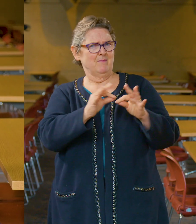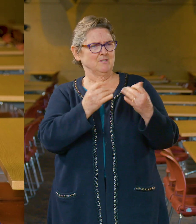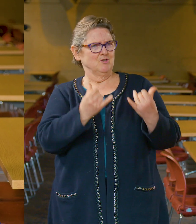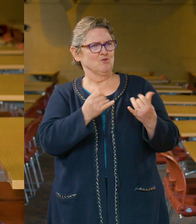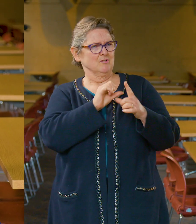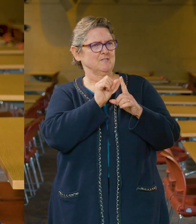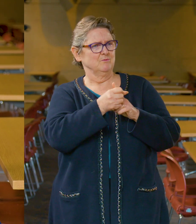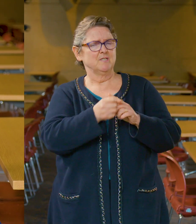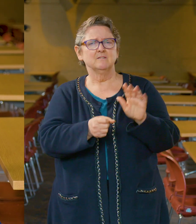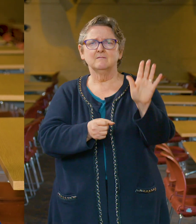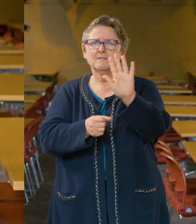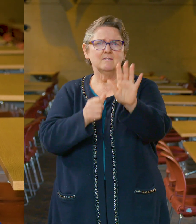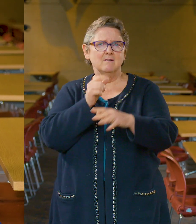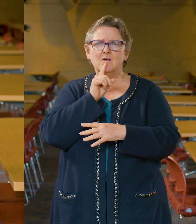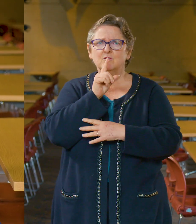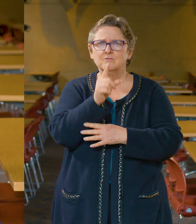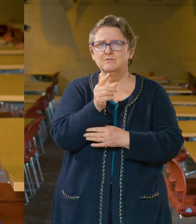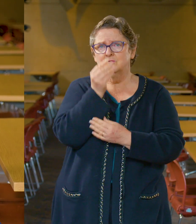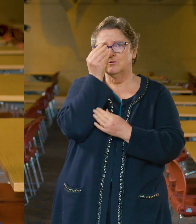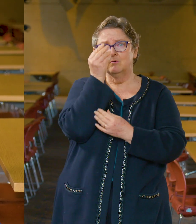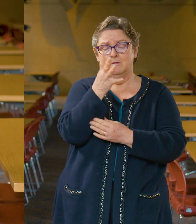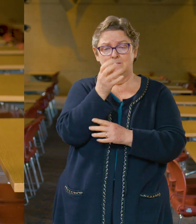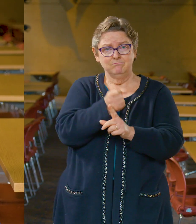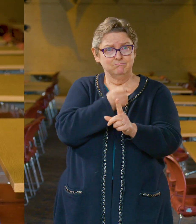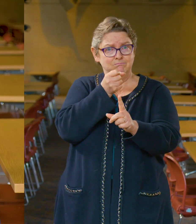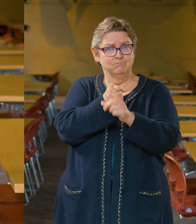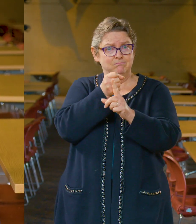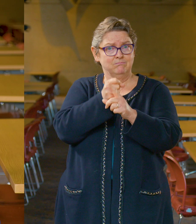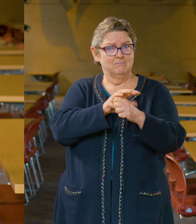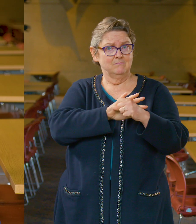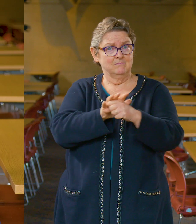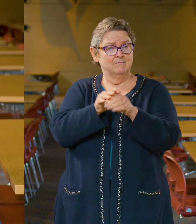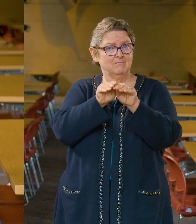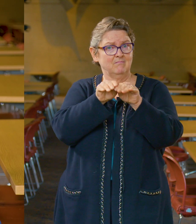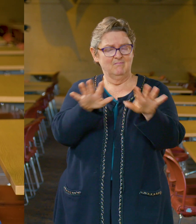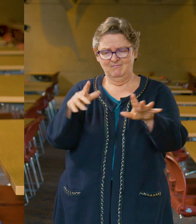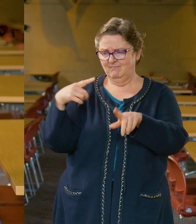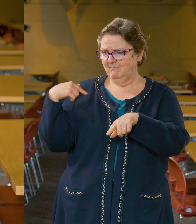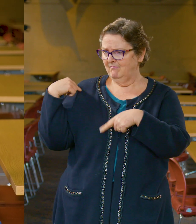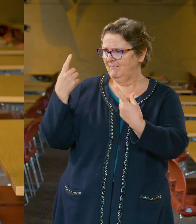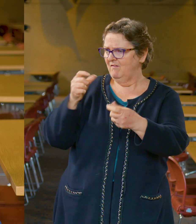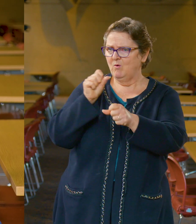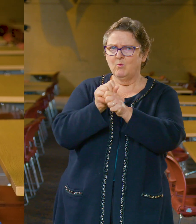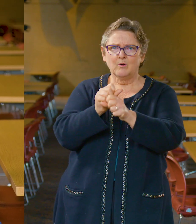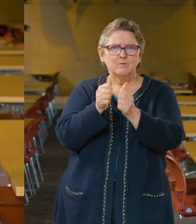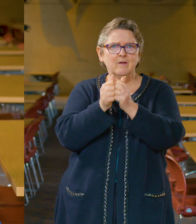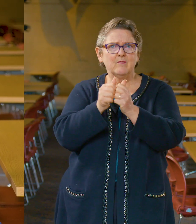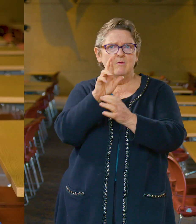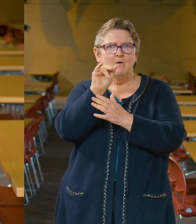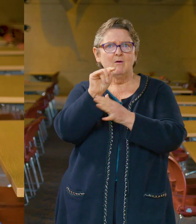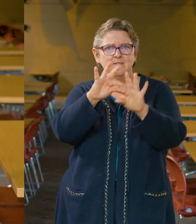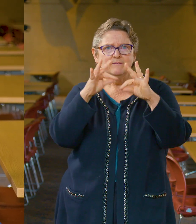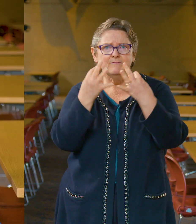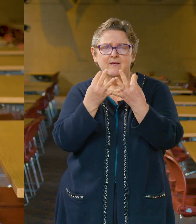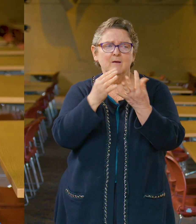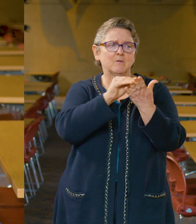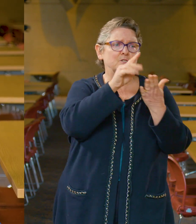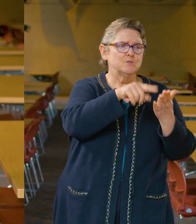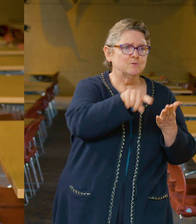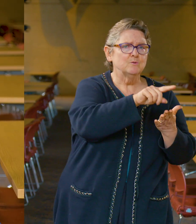But that’s not the case here. Because, as I continue to work with the RIT family – students, parents,